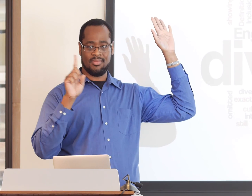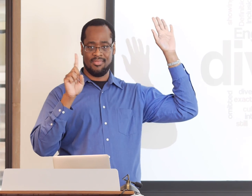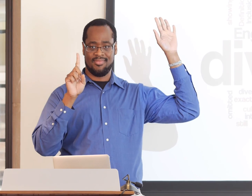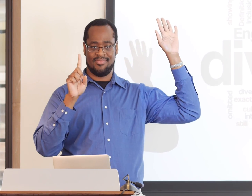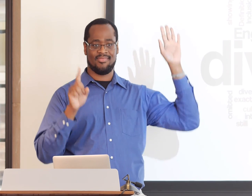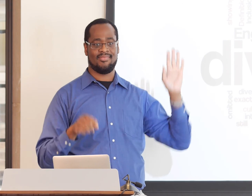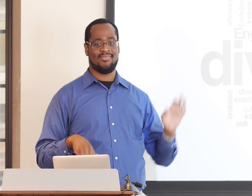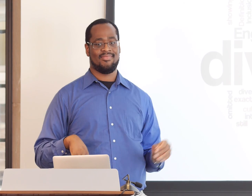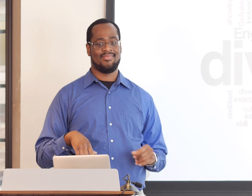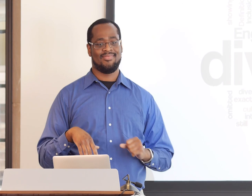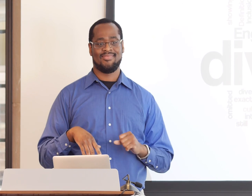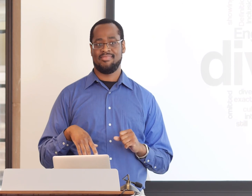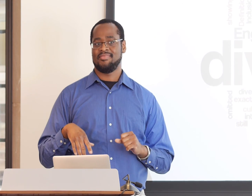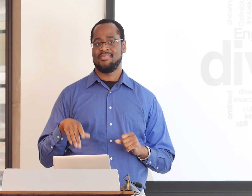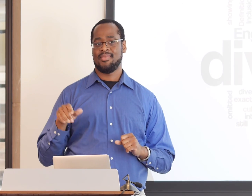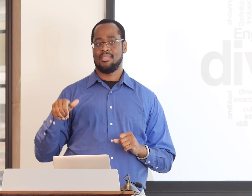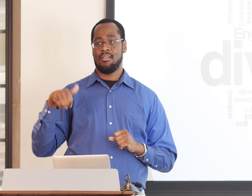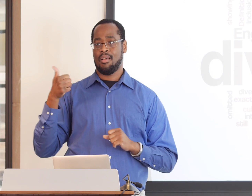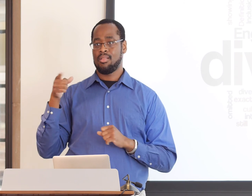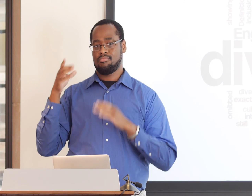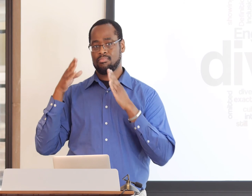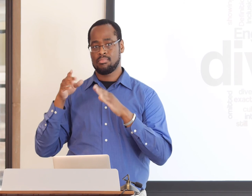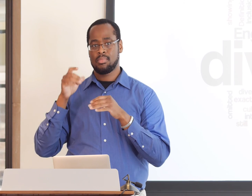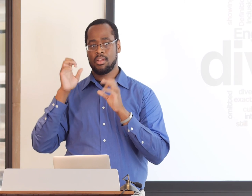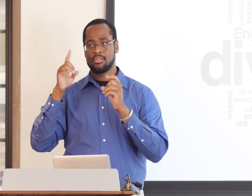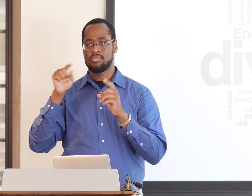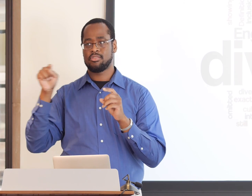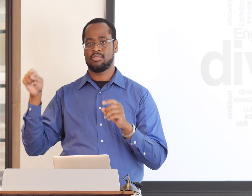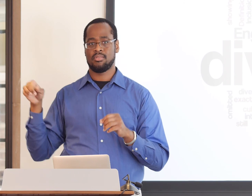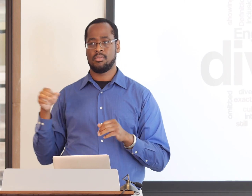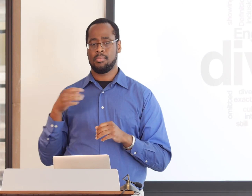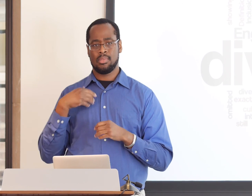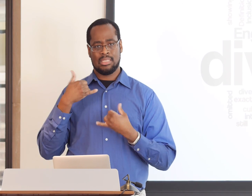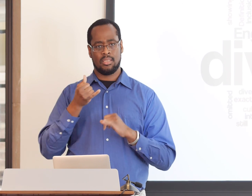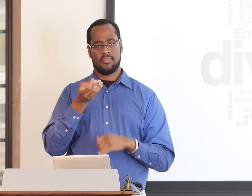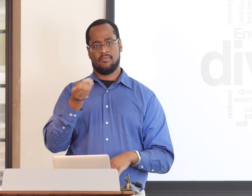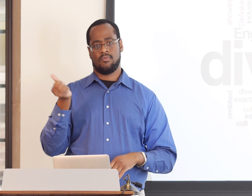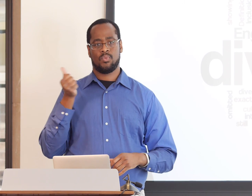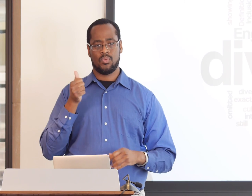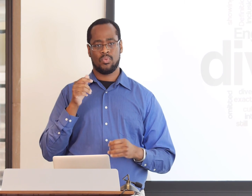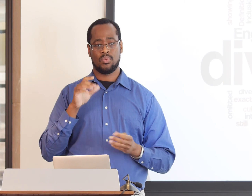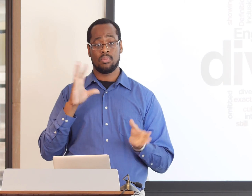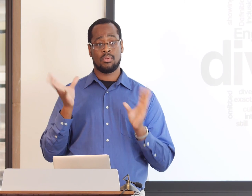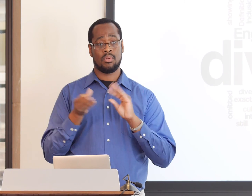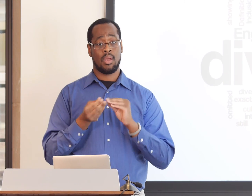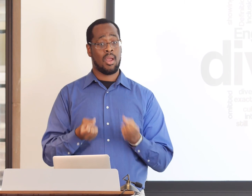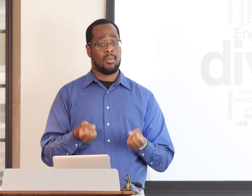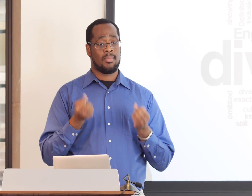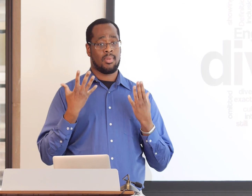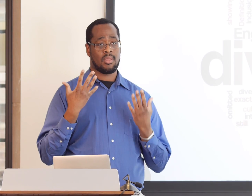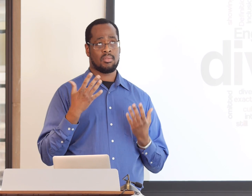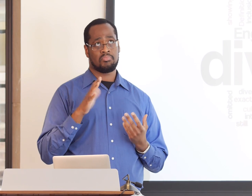but are there other Black Deaf linguists out there? No, there's not. I'm the only one. There are others who focus on education